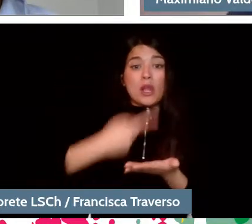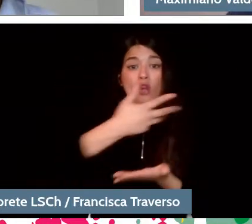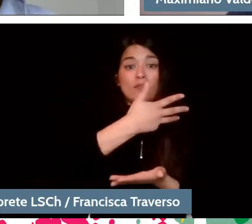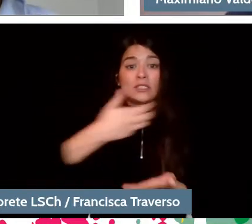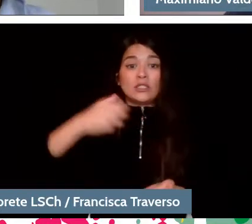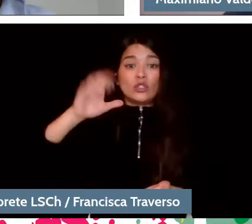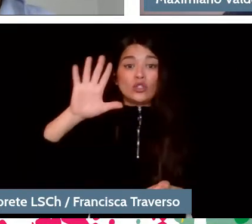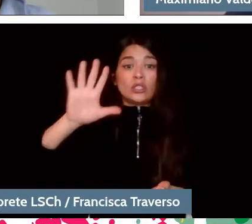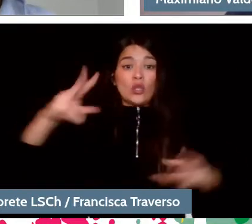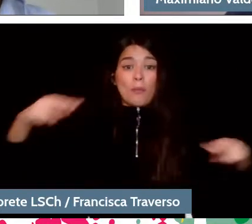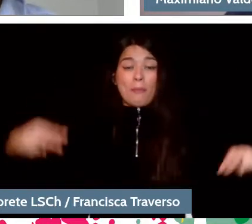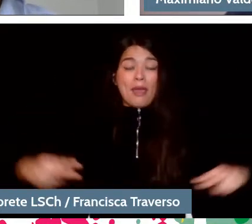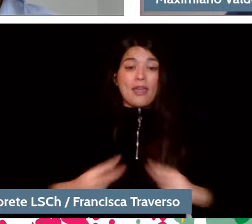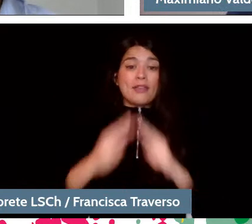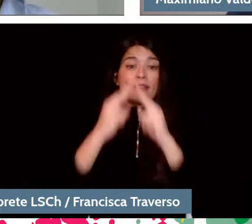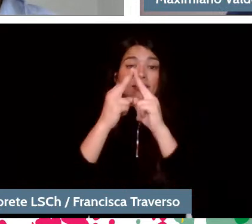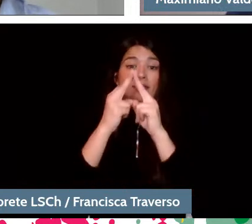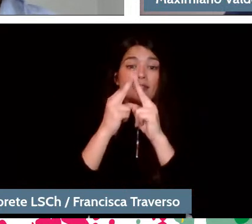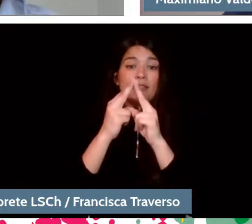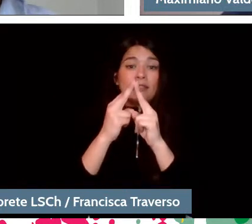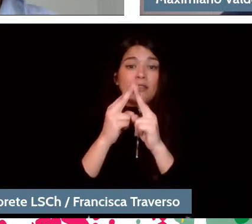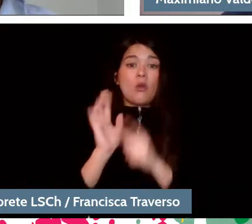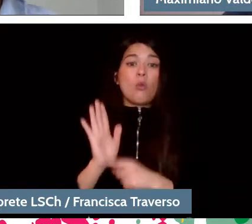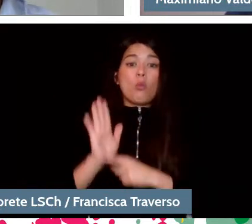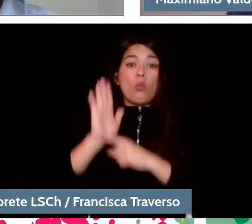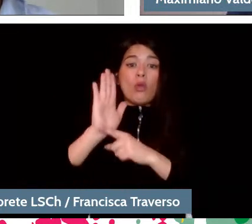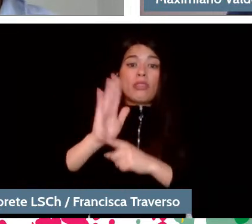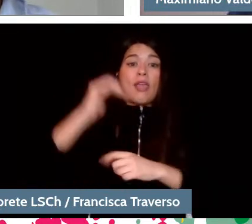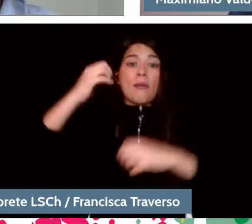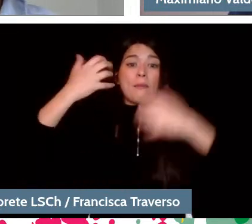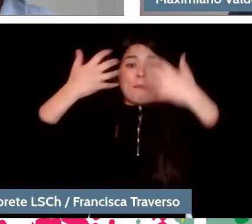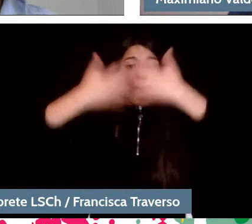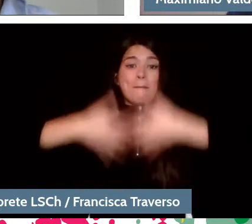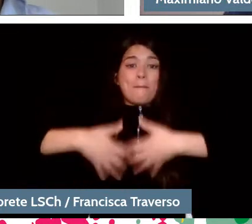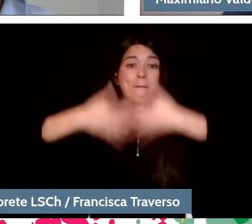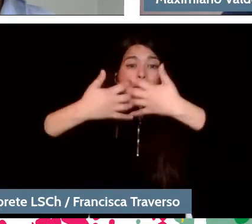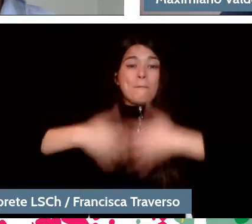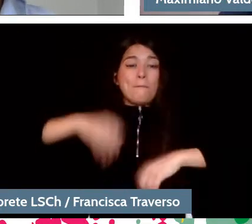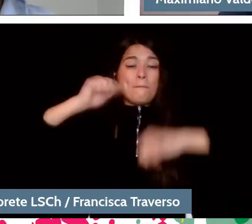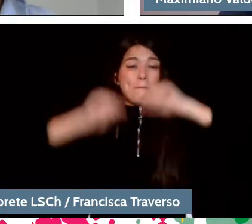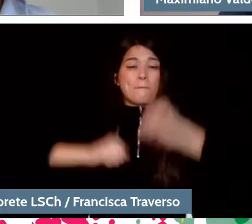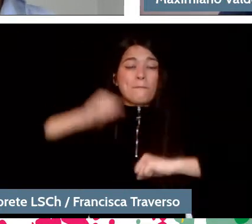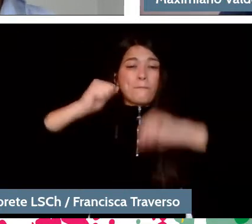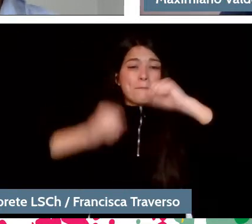It reflects the world of the machine, the industrial world that is being born. The consecration,